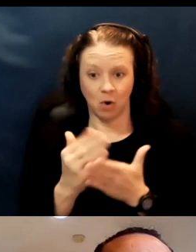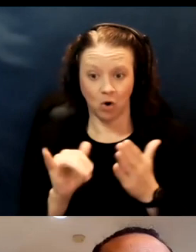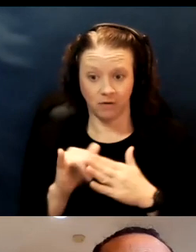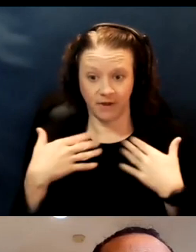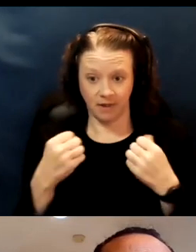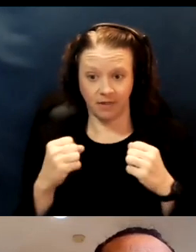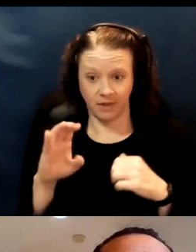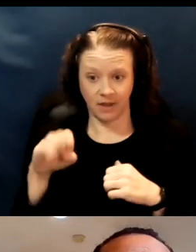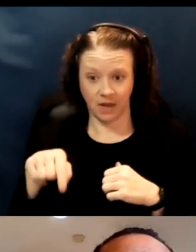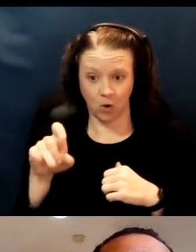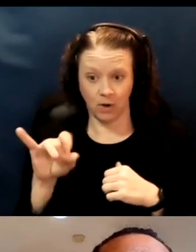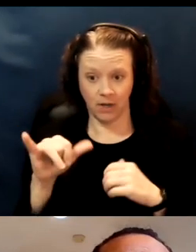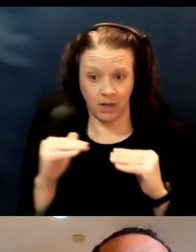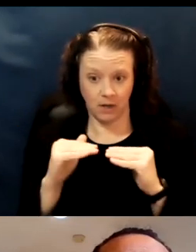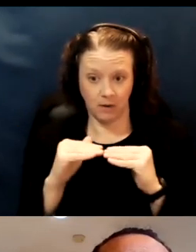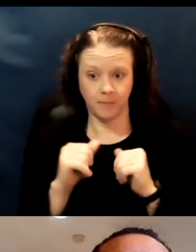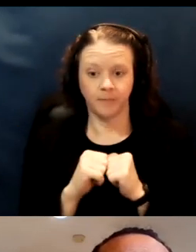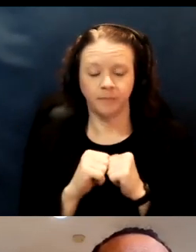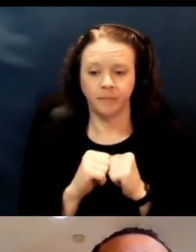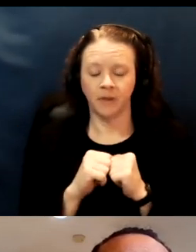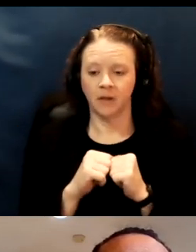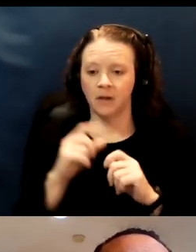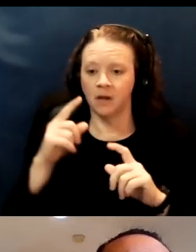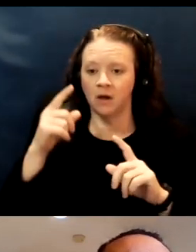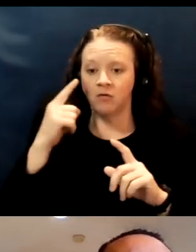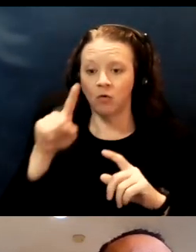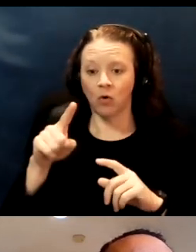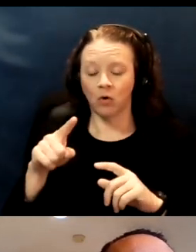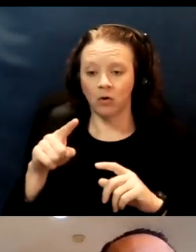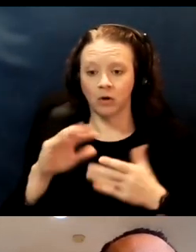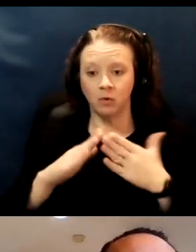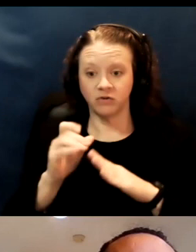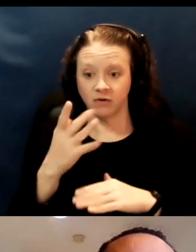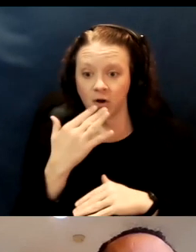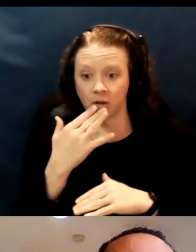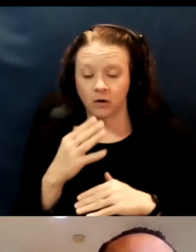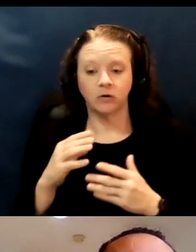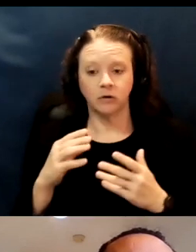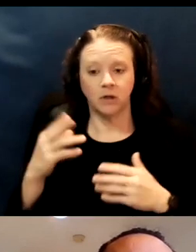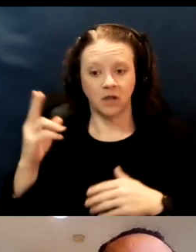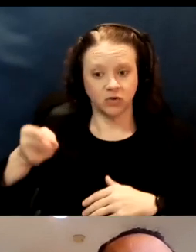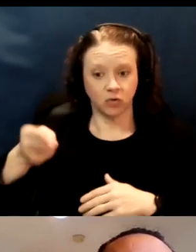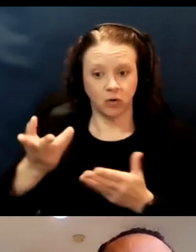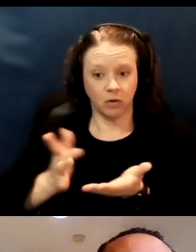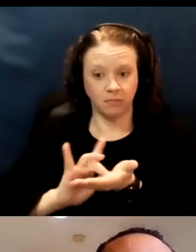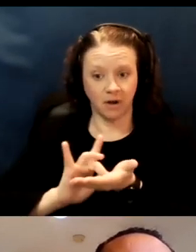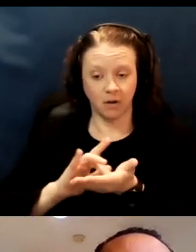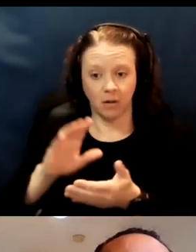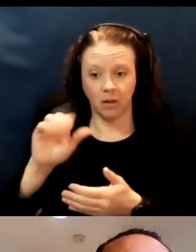Also addressing, especially for communities of color, historical medical abuse and distrust.